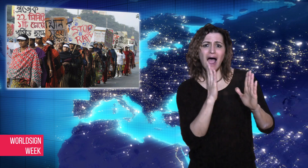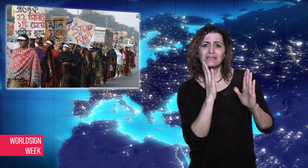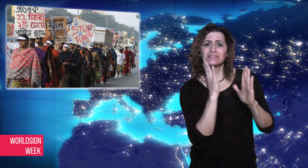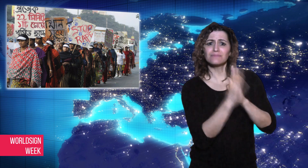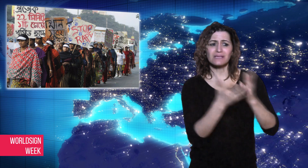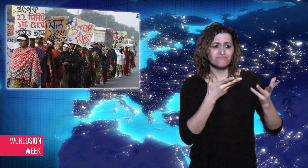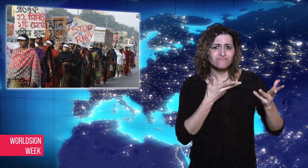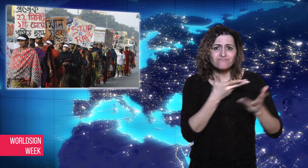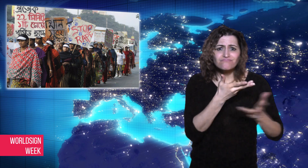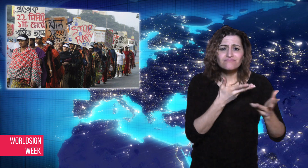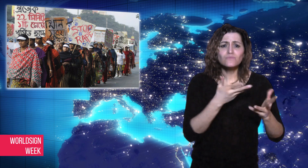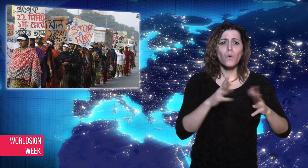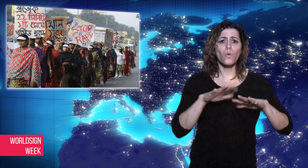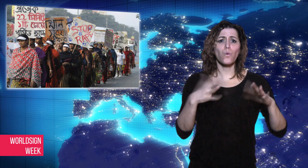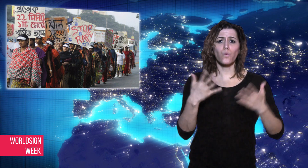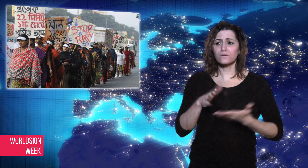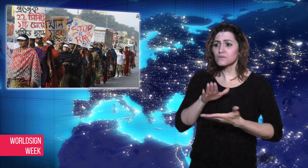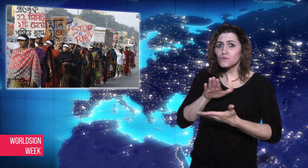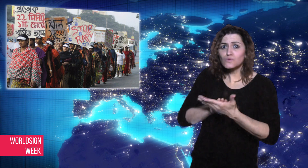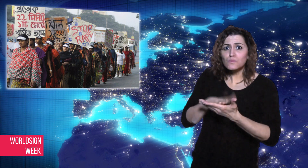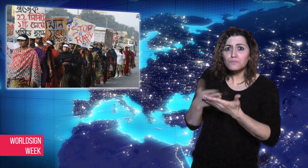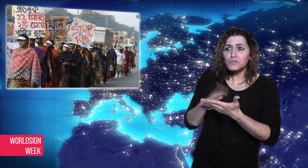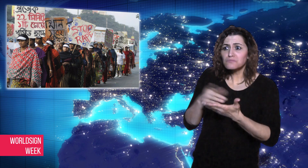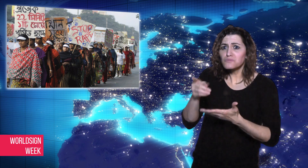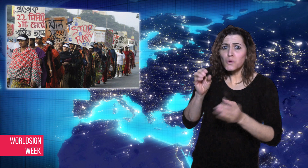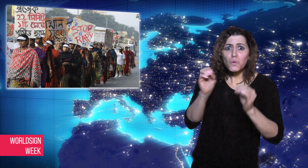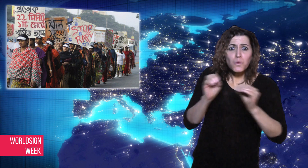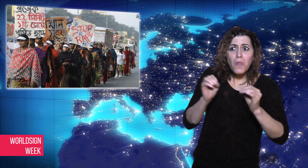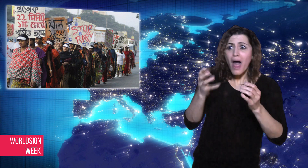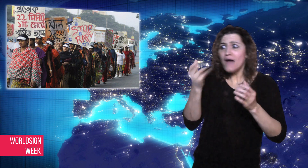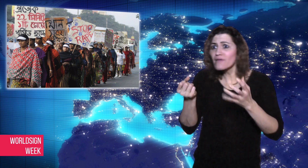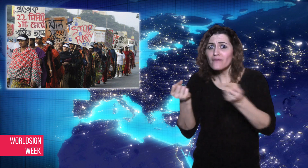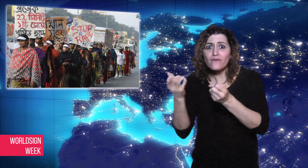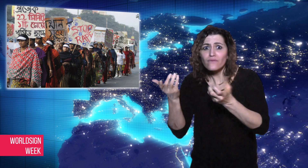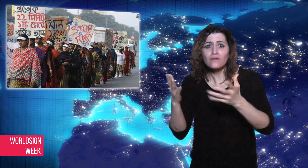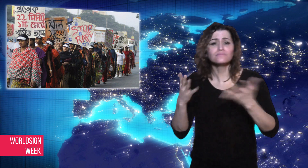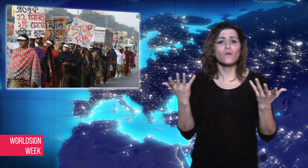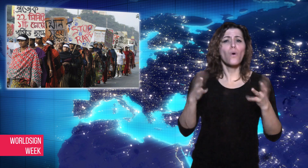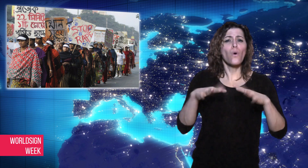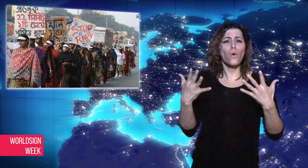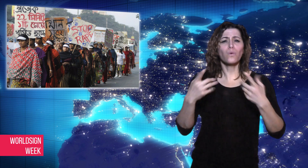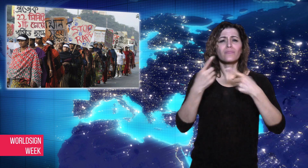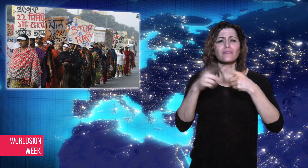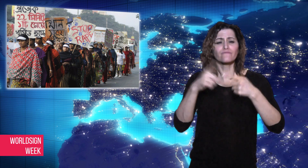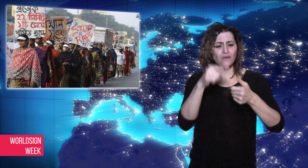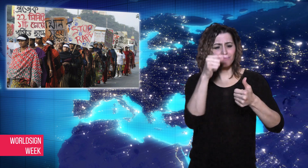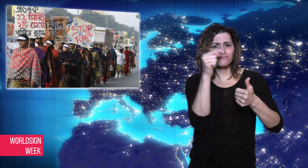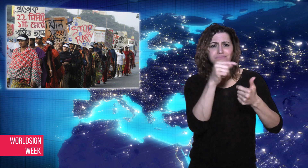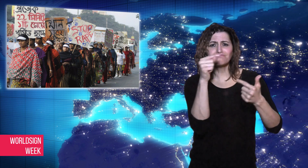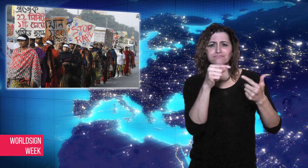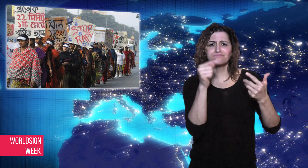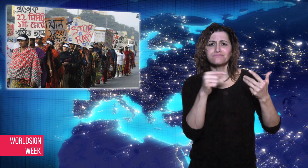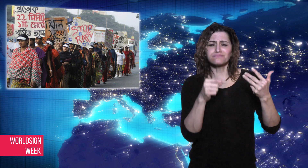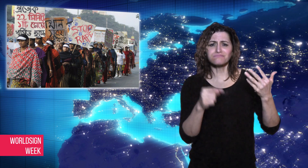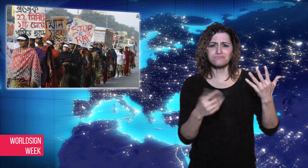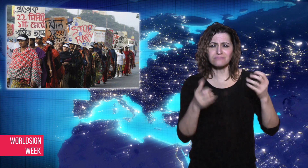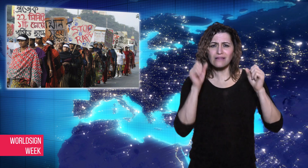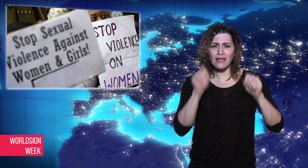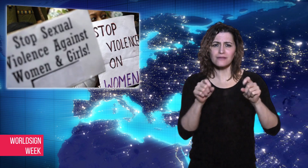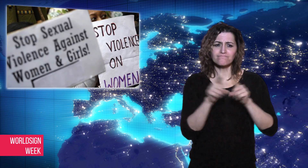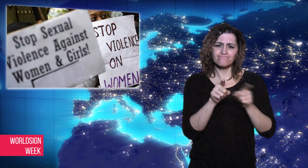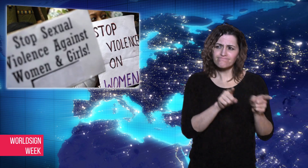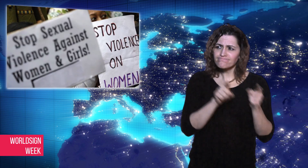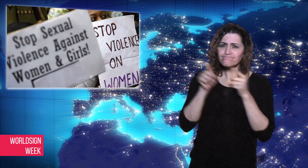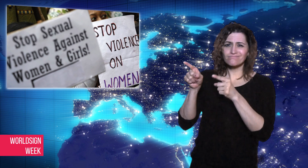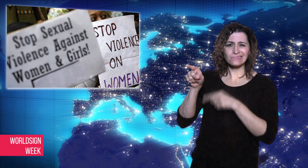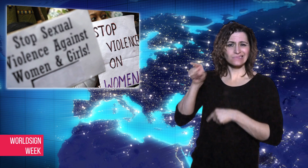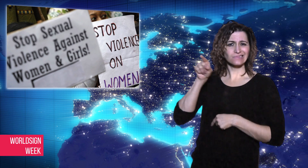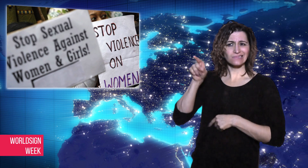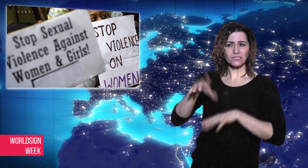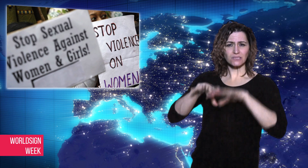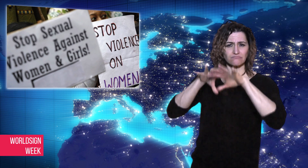special centres be set up for